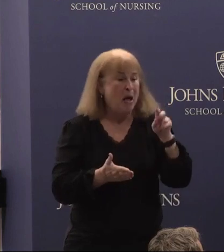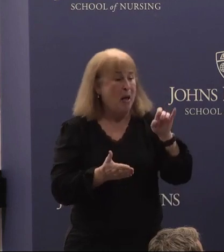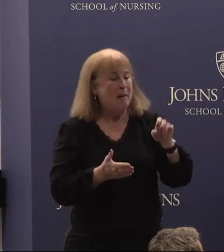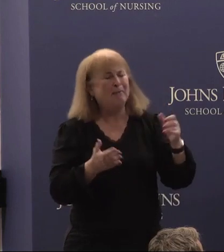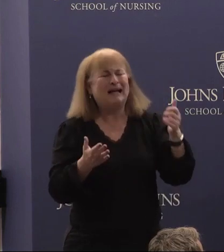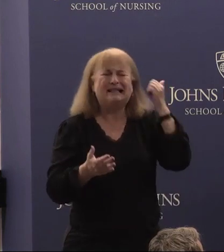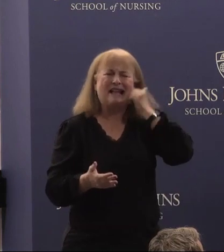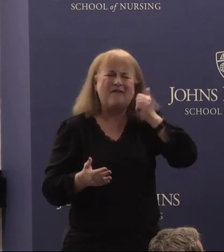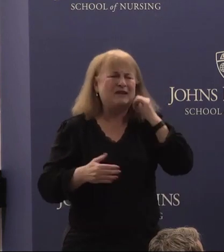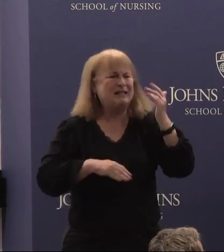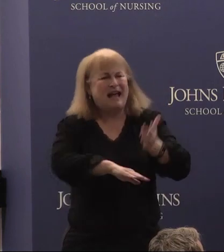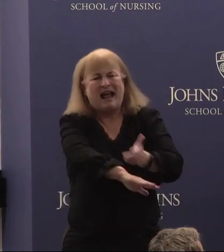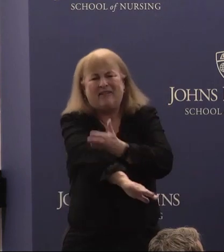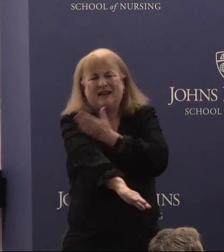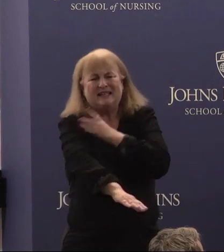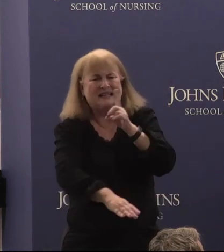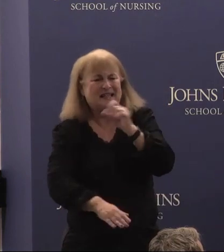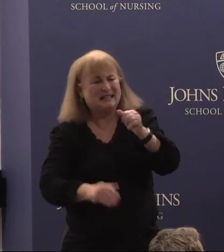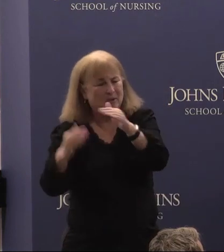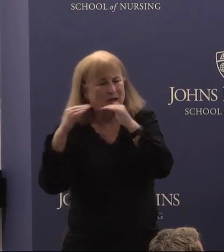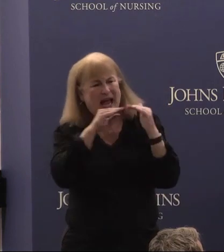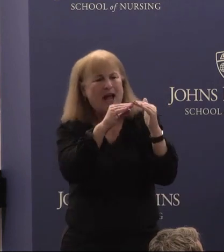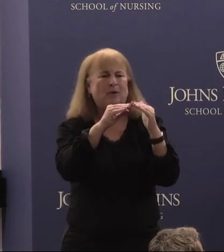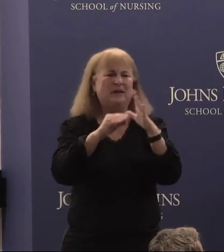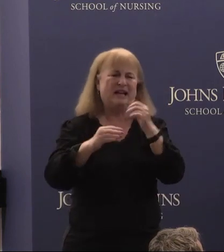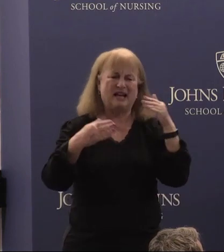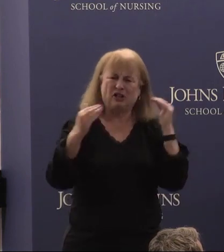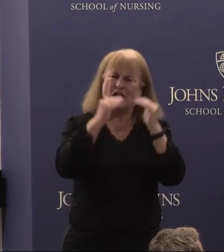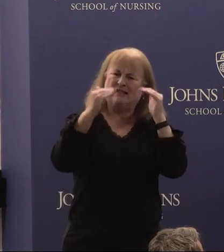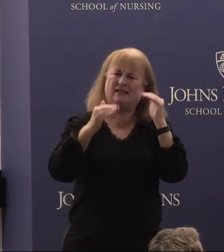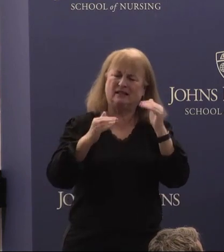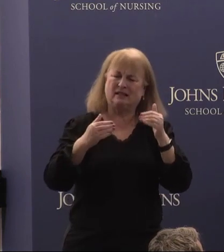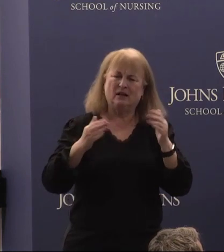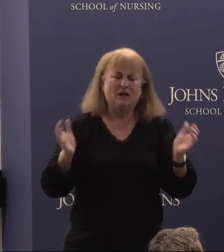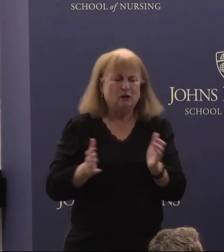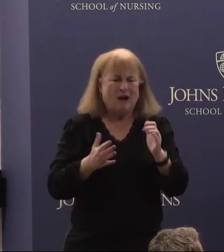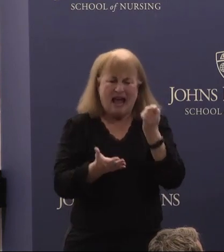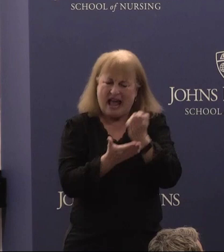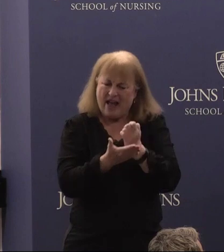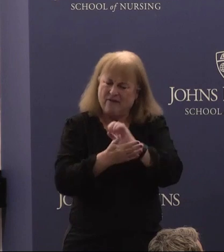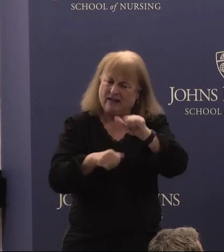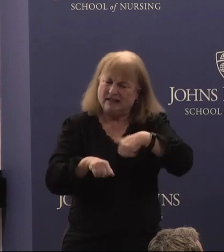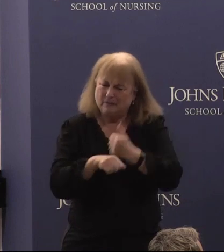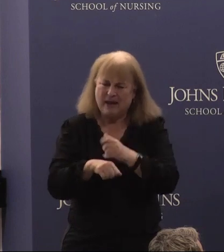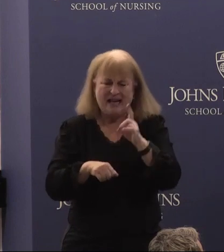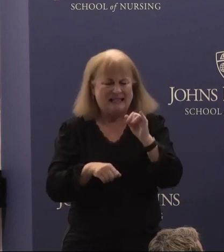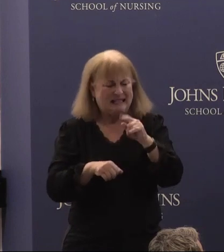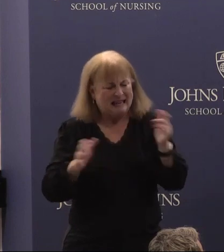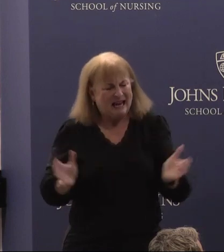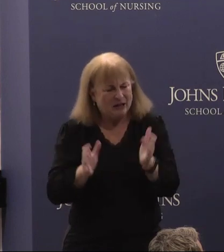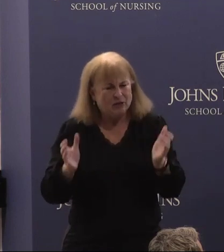advancing disability equity and Justice to drive evidence-based data driven policies and solutions.